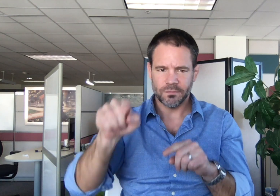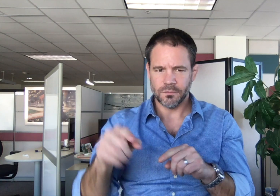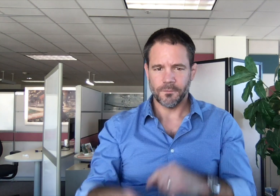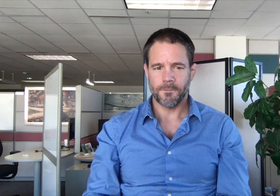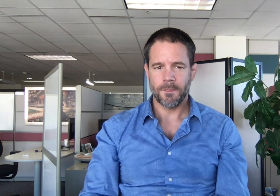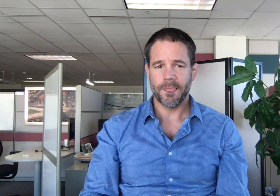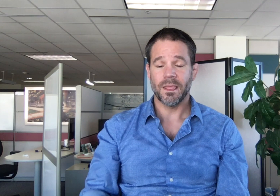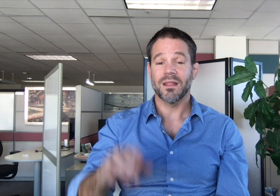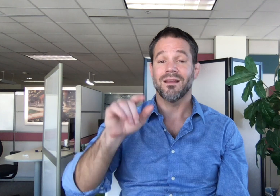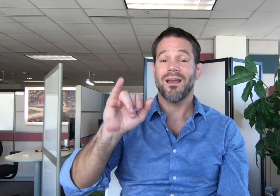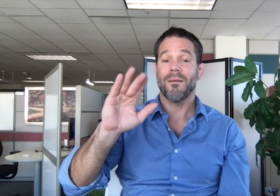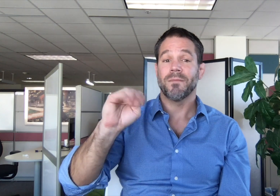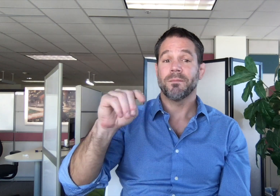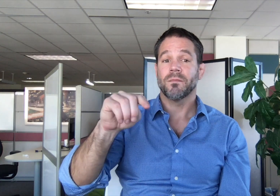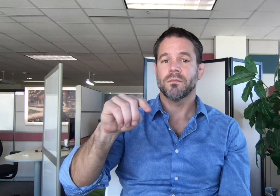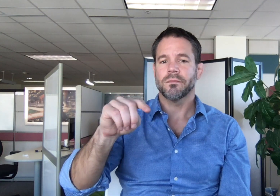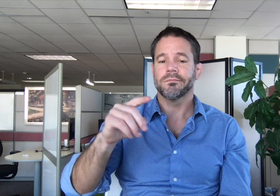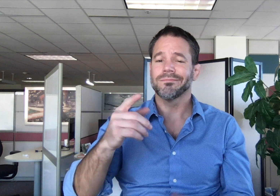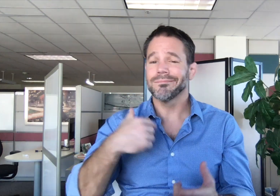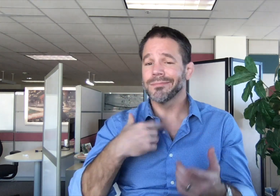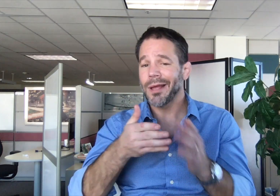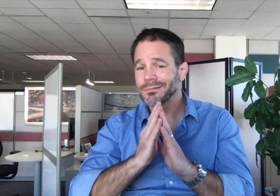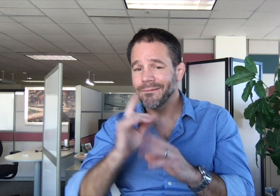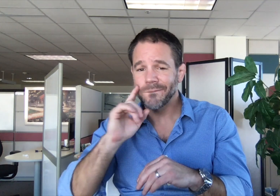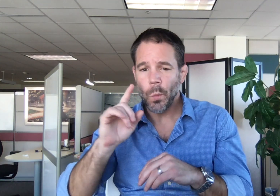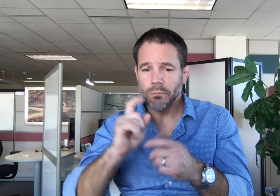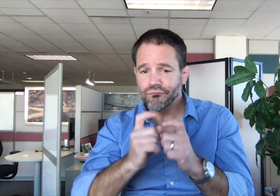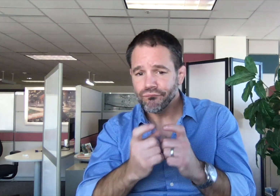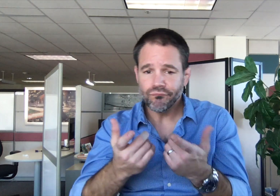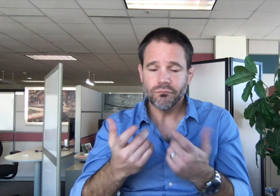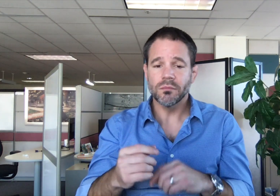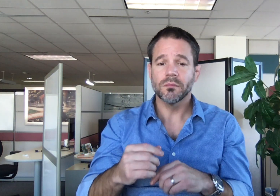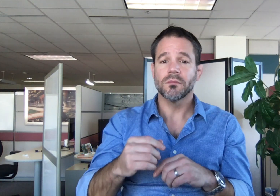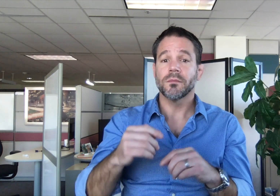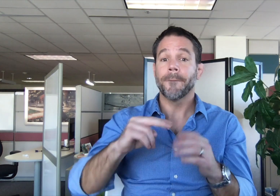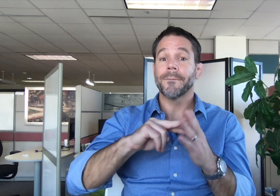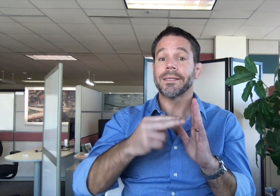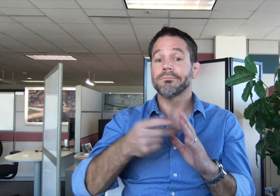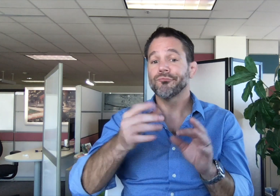At IBM, requesting accommodations is both encouraged and a breeze.